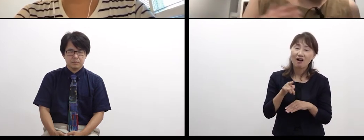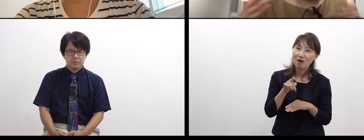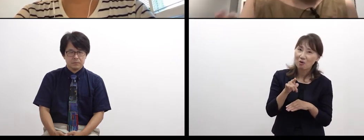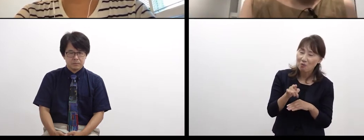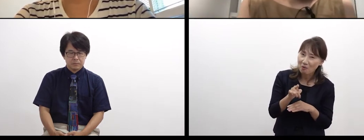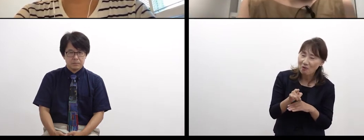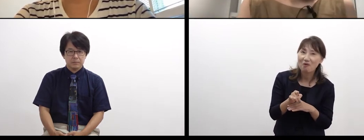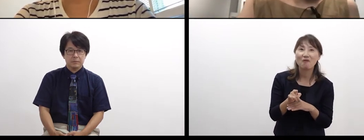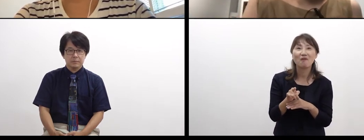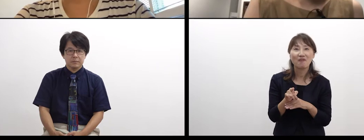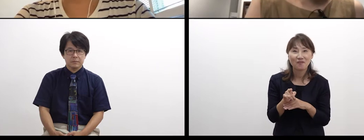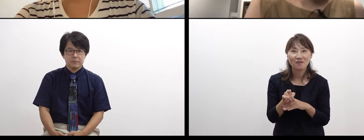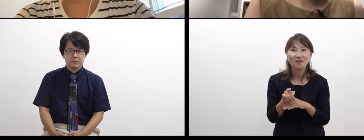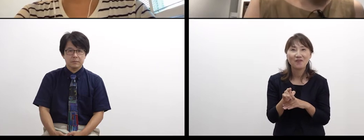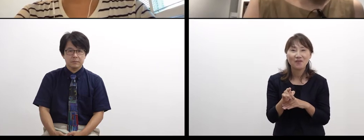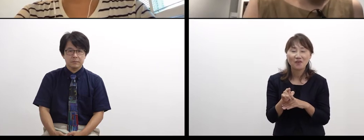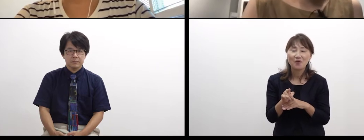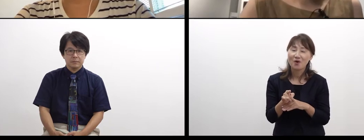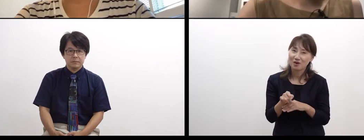while coming and going